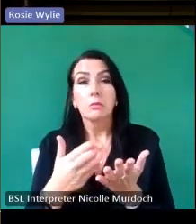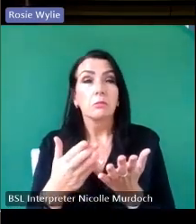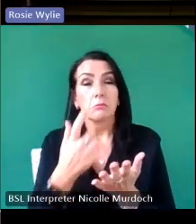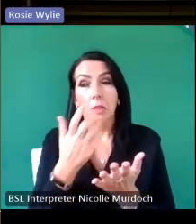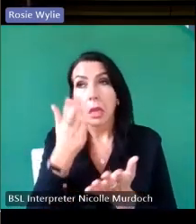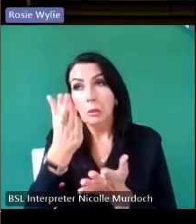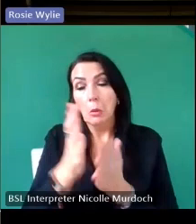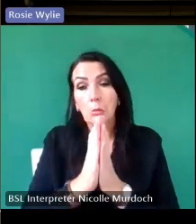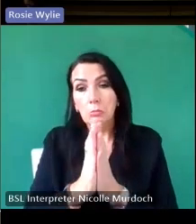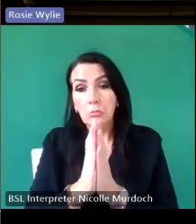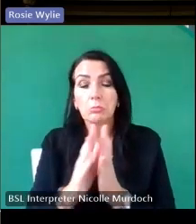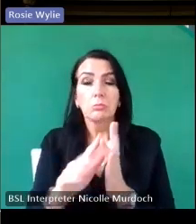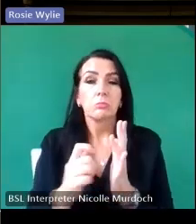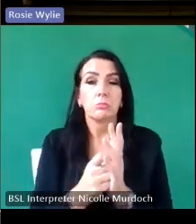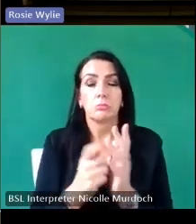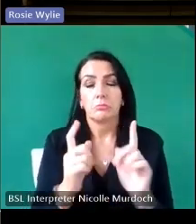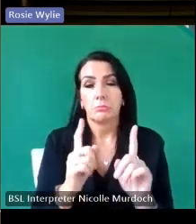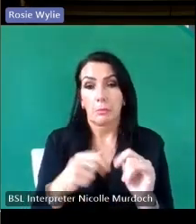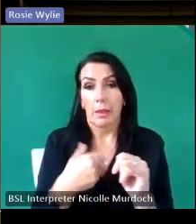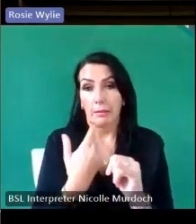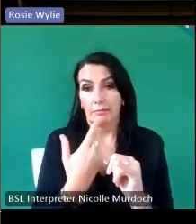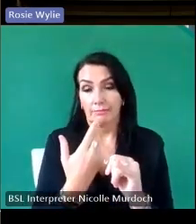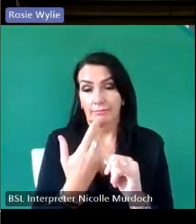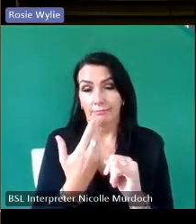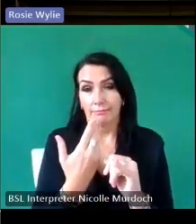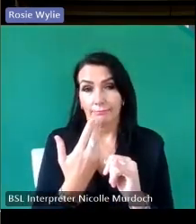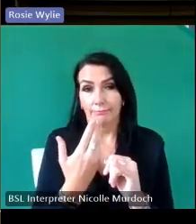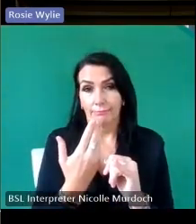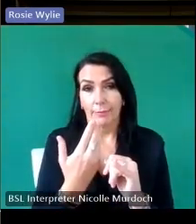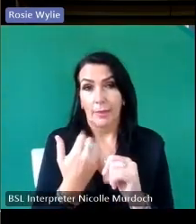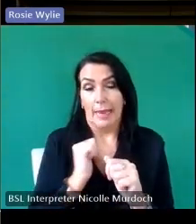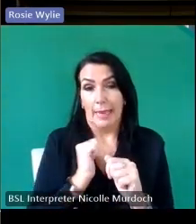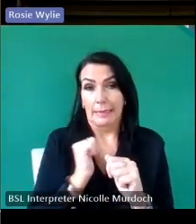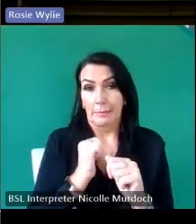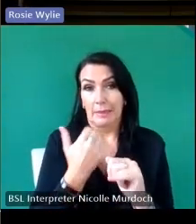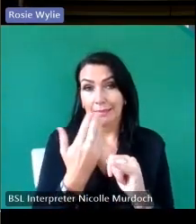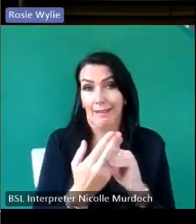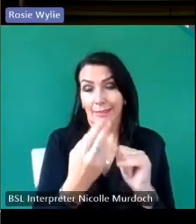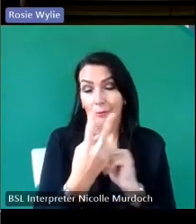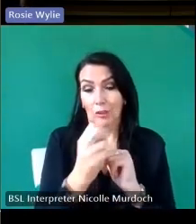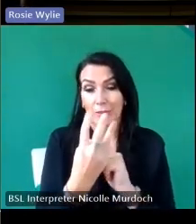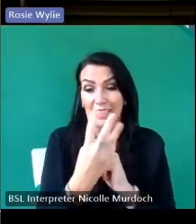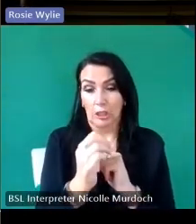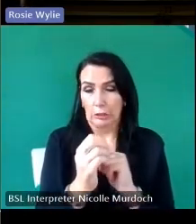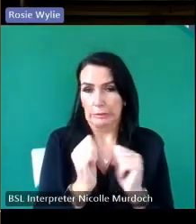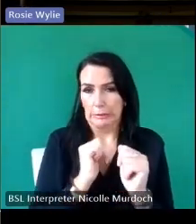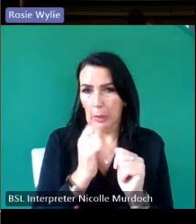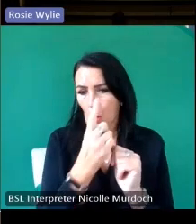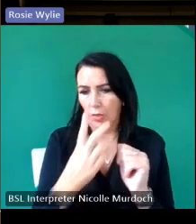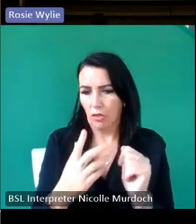by the end of this decade but a third of those will have been sold um within the next two years